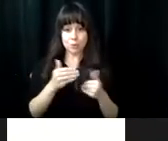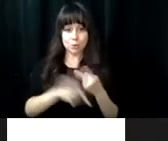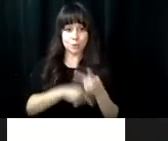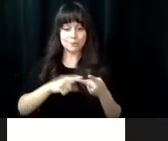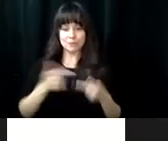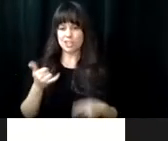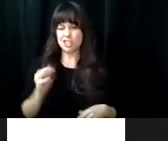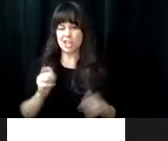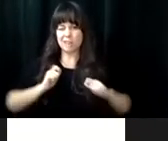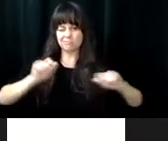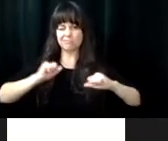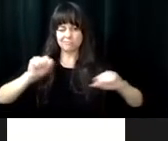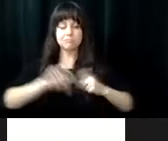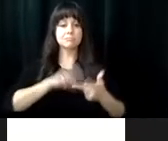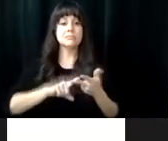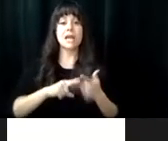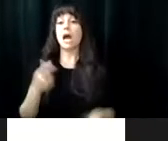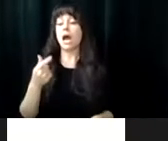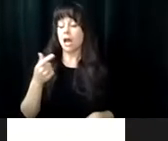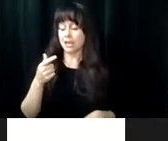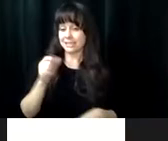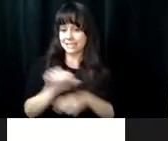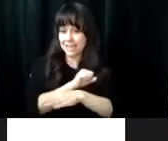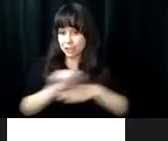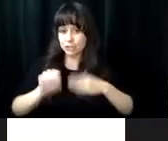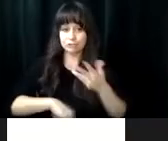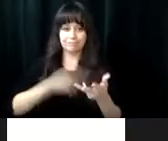center complex. This building includes an exercise